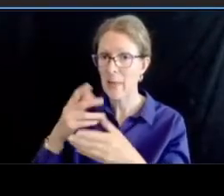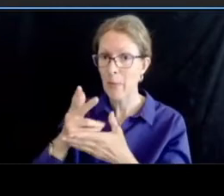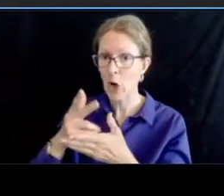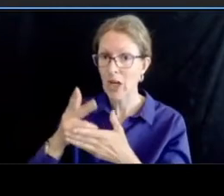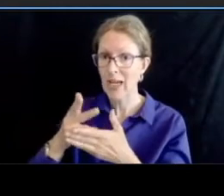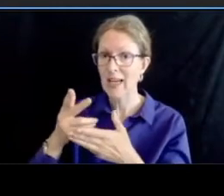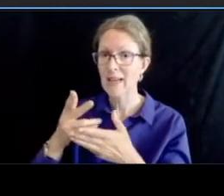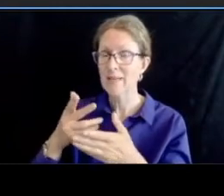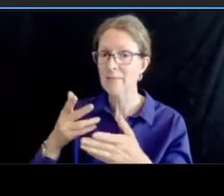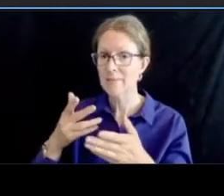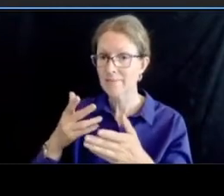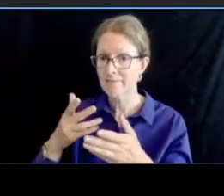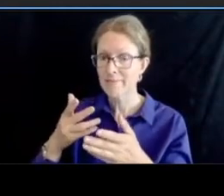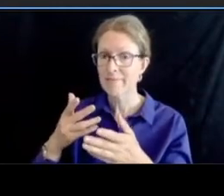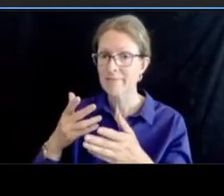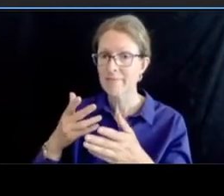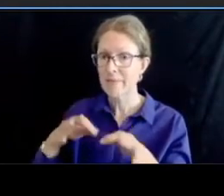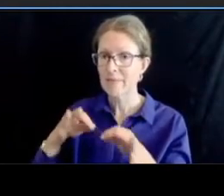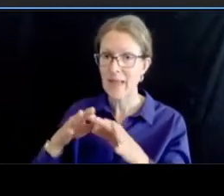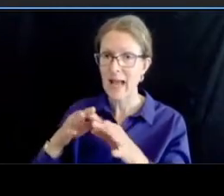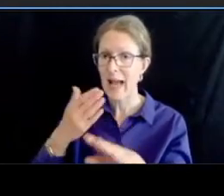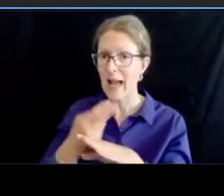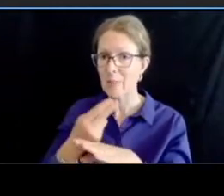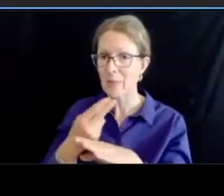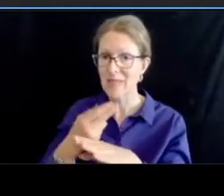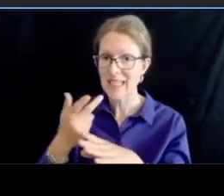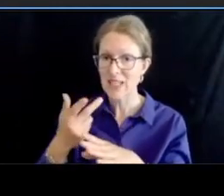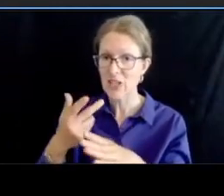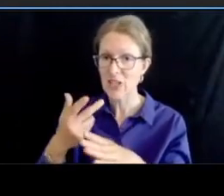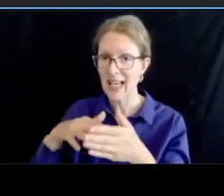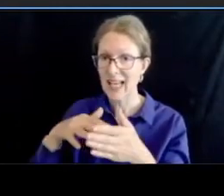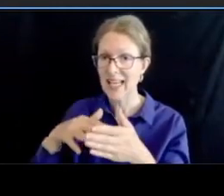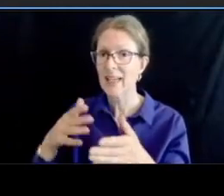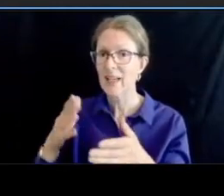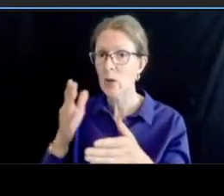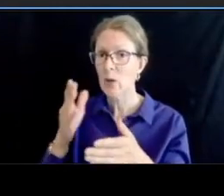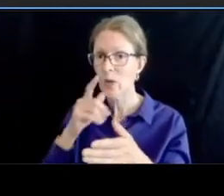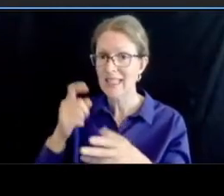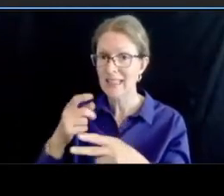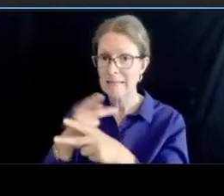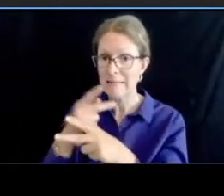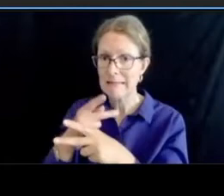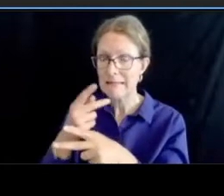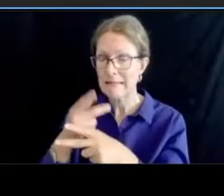and what can be accommodated there's limited frontage so you only have so much curb space